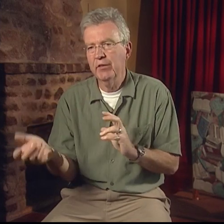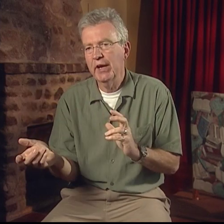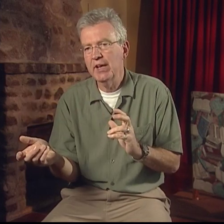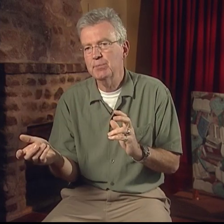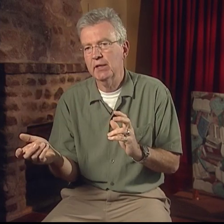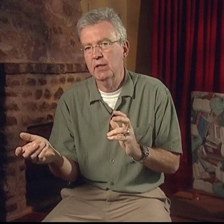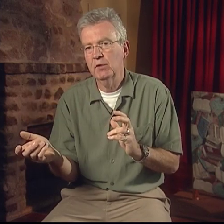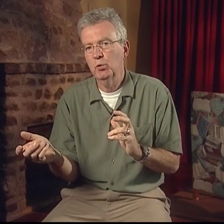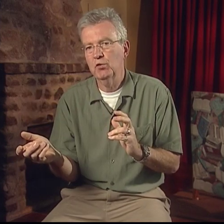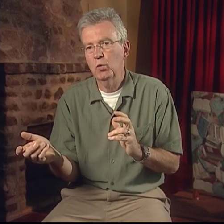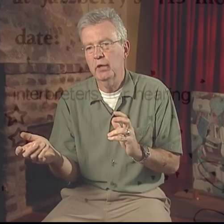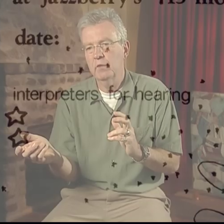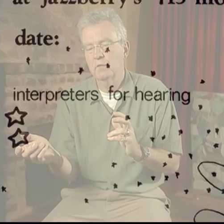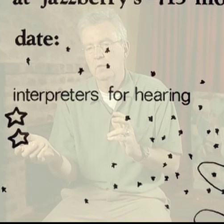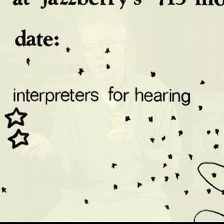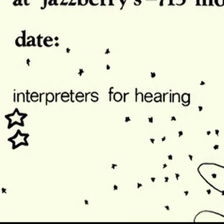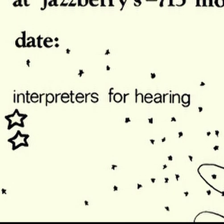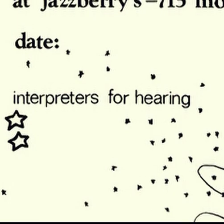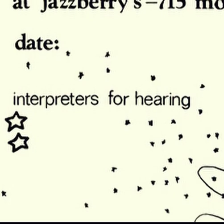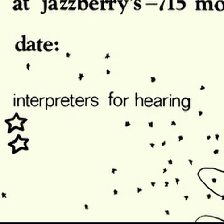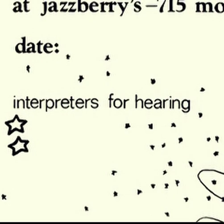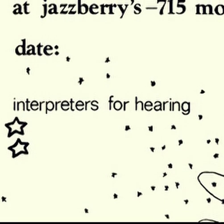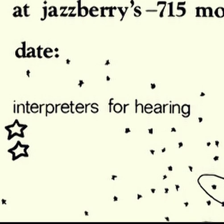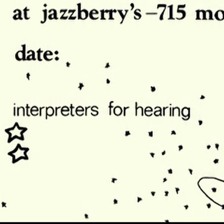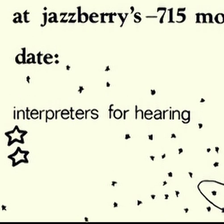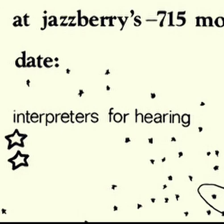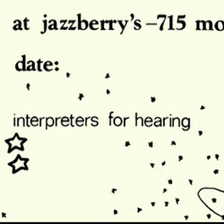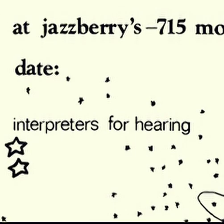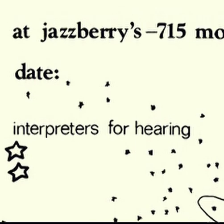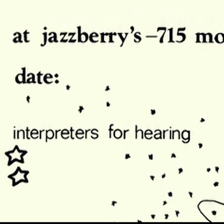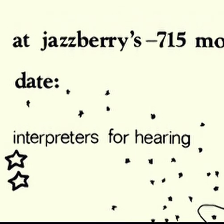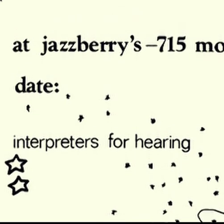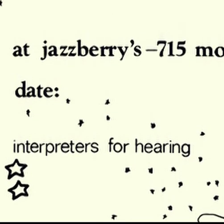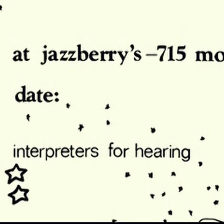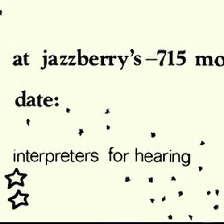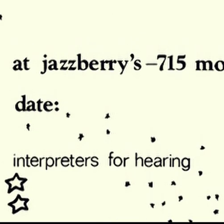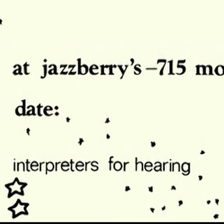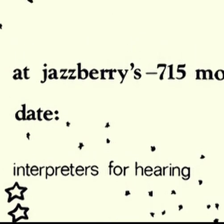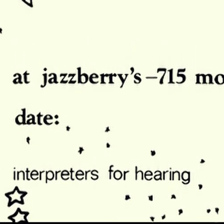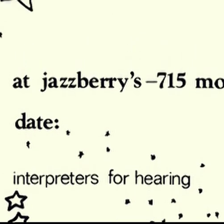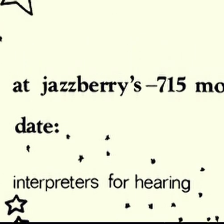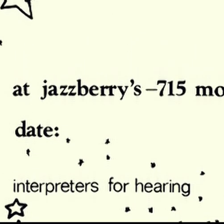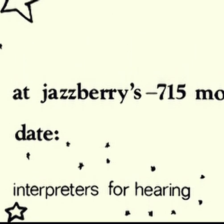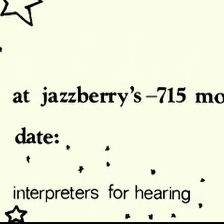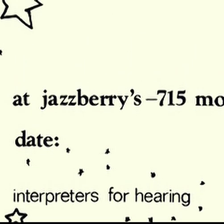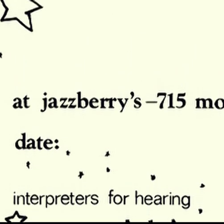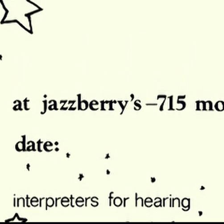there was the other aspect of it, which was having it interpreted for the hearing.